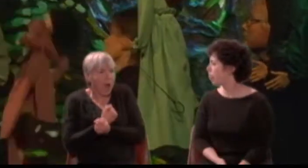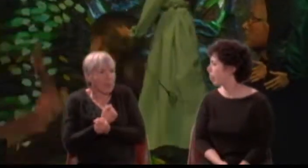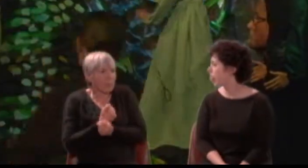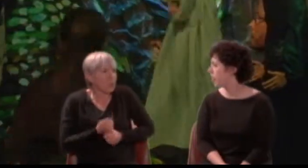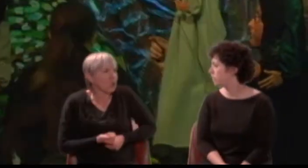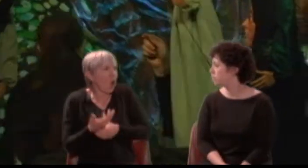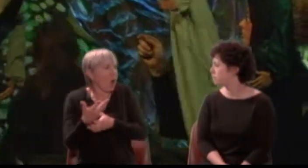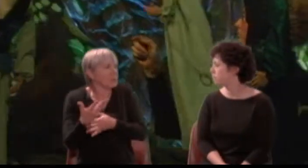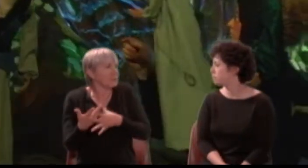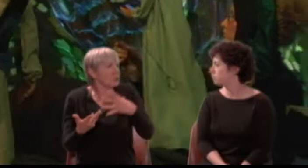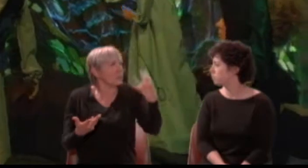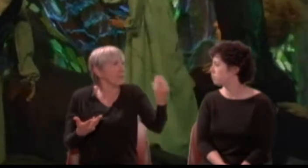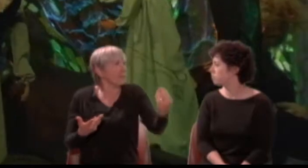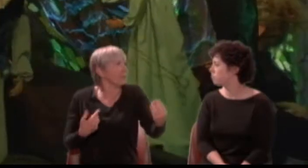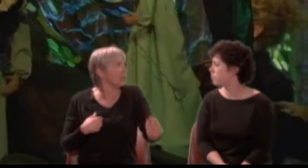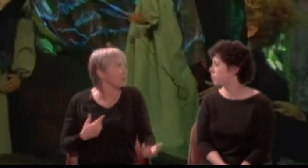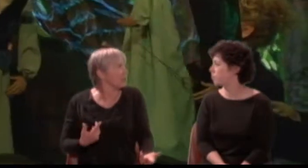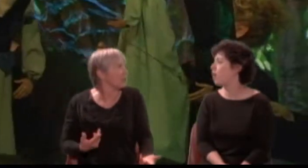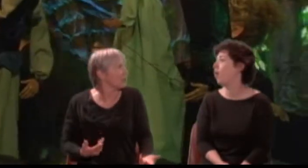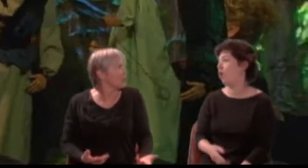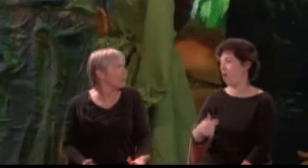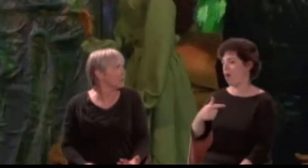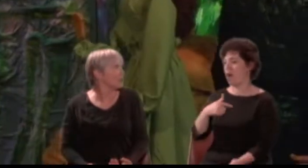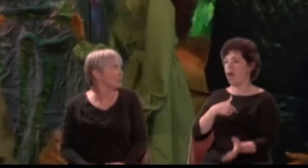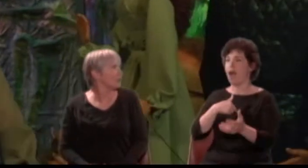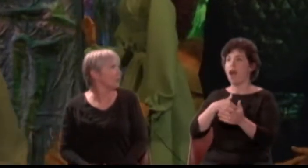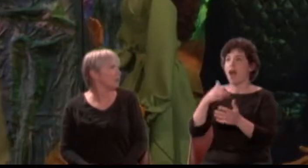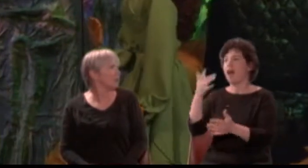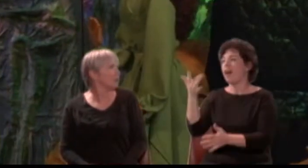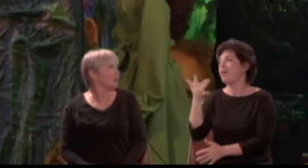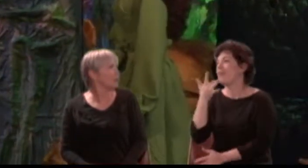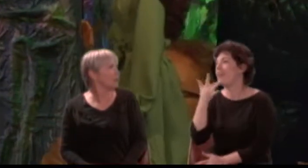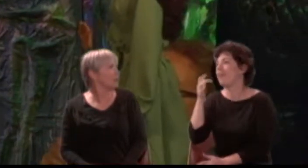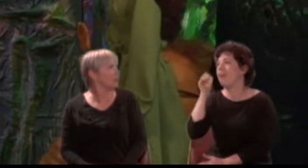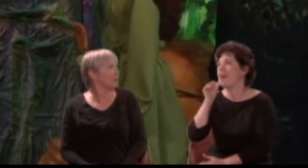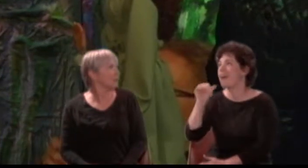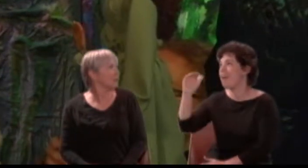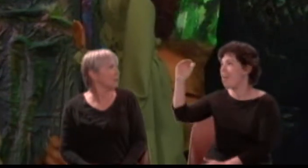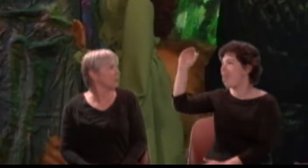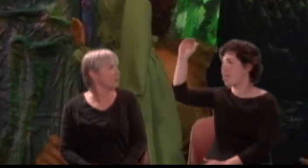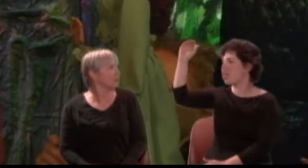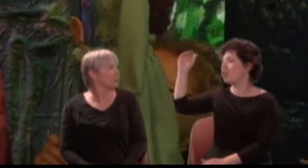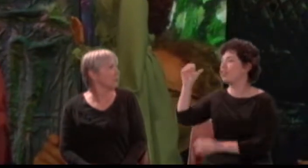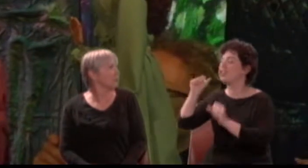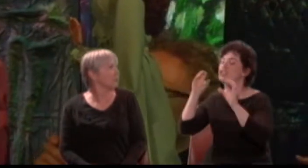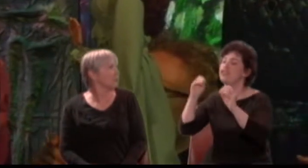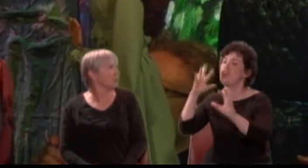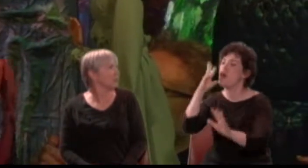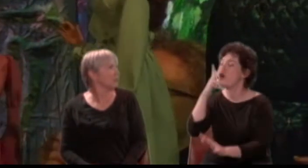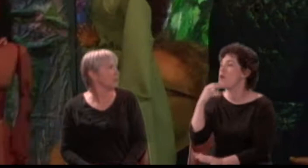Lysander: Fair Helena, who more enguilds the night than all yon fiery oes and eyes of light.